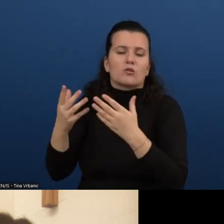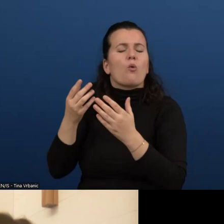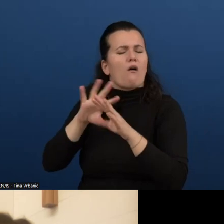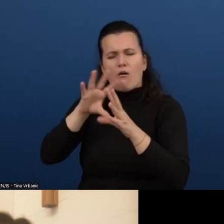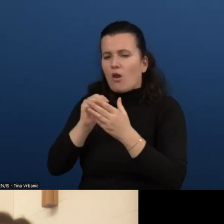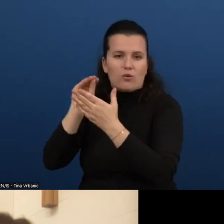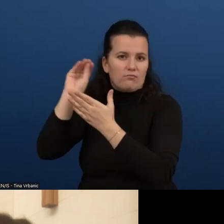are.